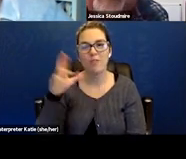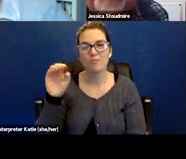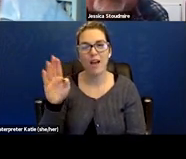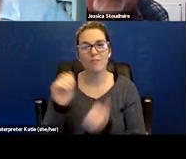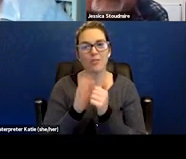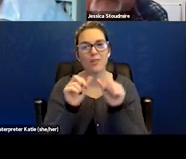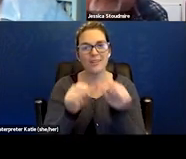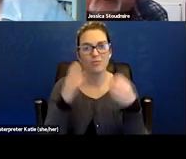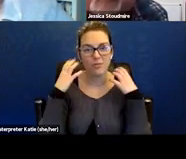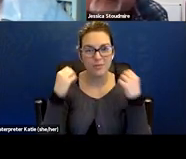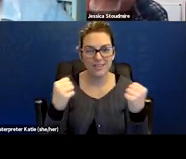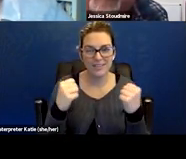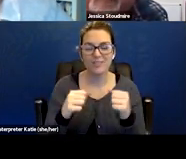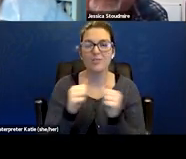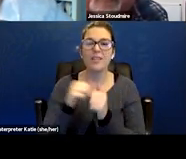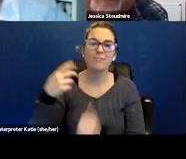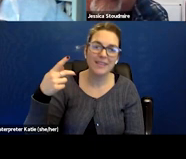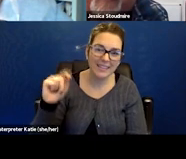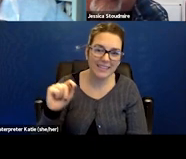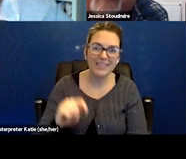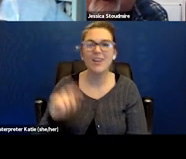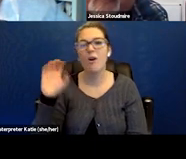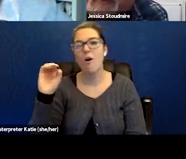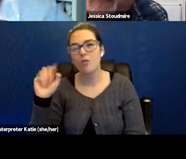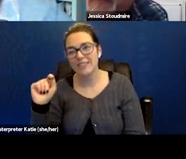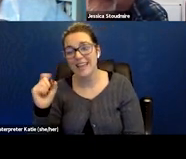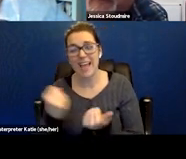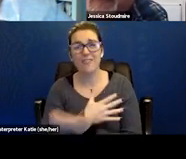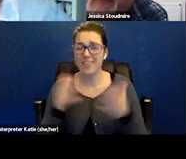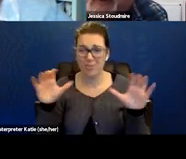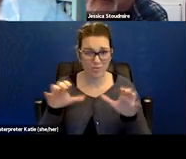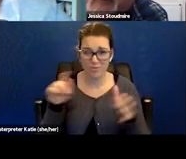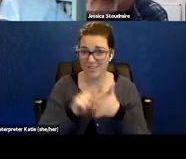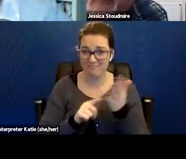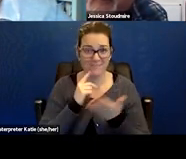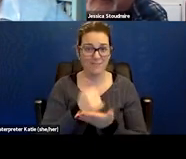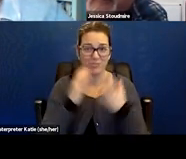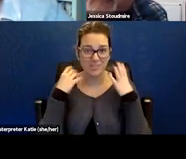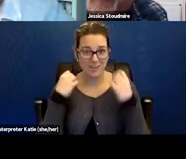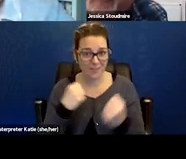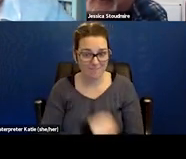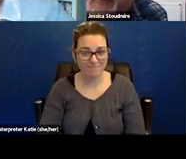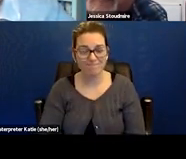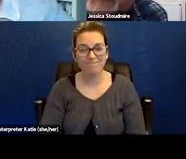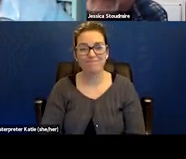With PT and OT and everything that you're doing to recover and get back to work soon.